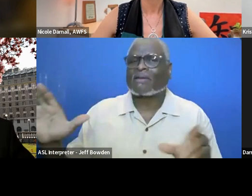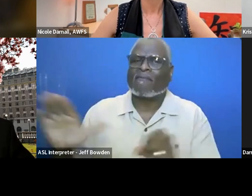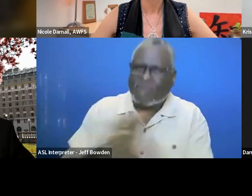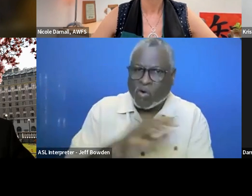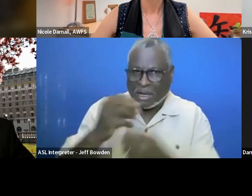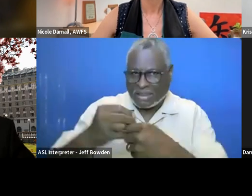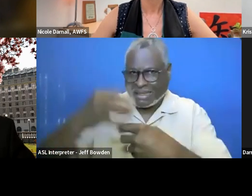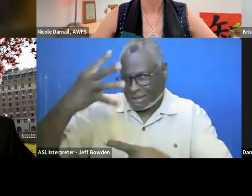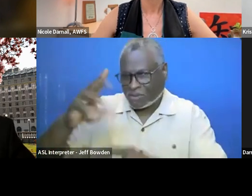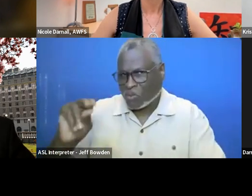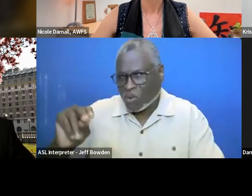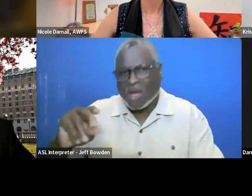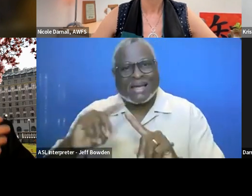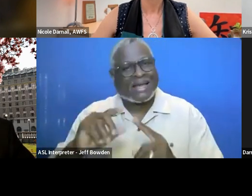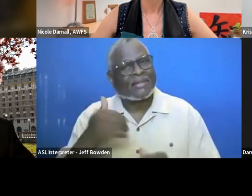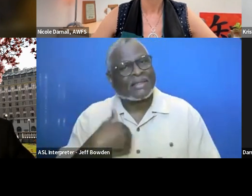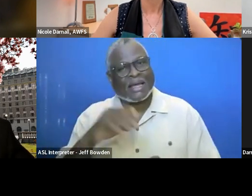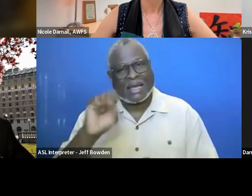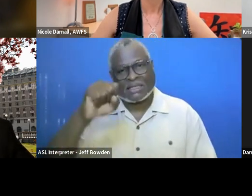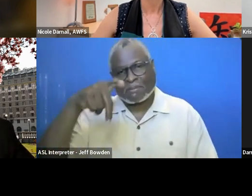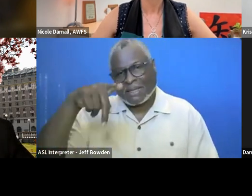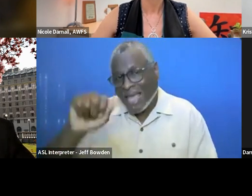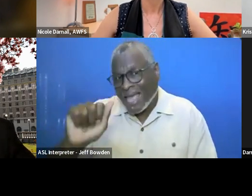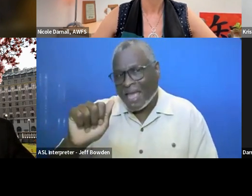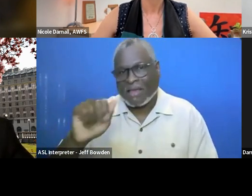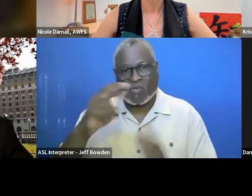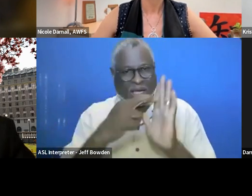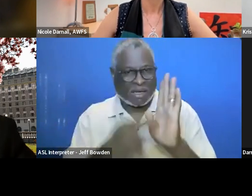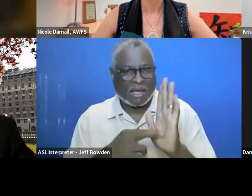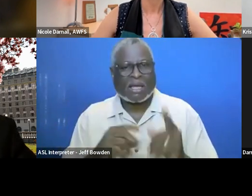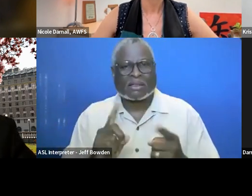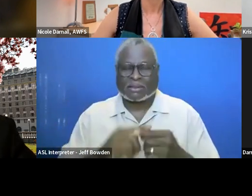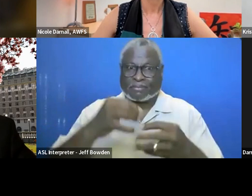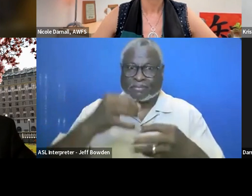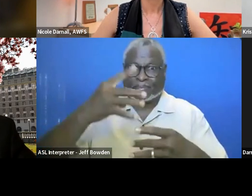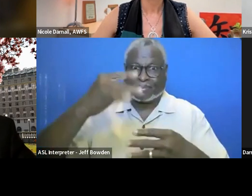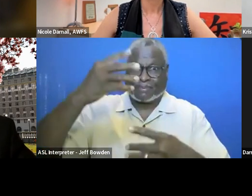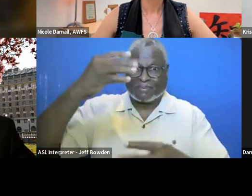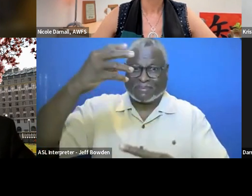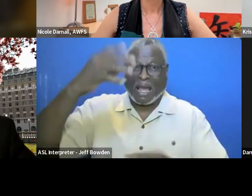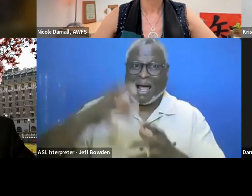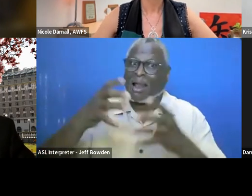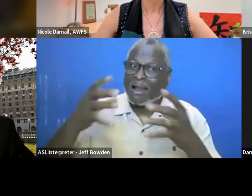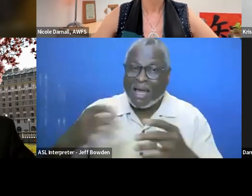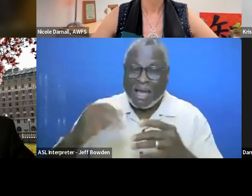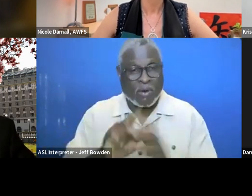And like the SBA regulations are like pretty voluminous, and we would go to them if there was